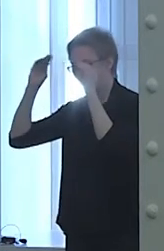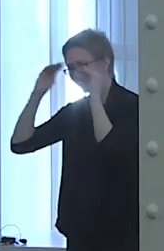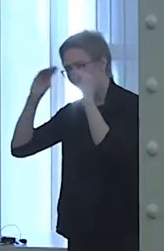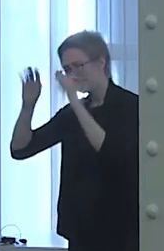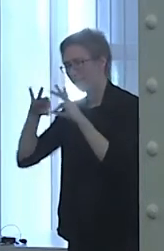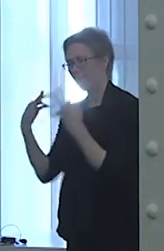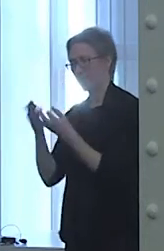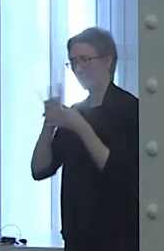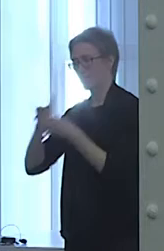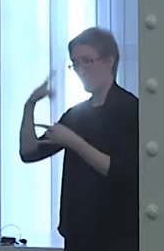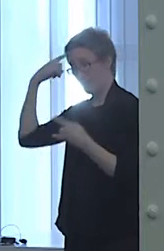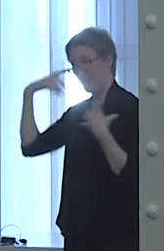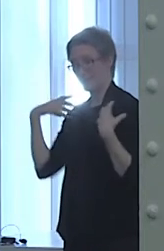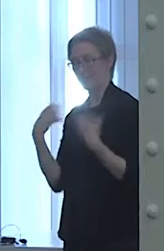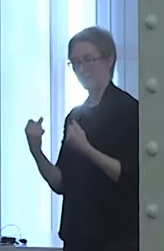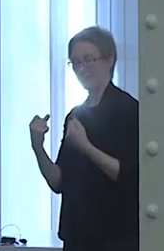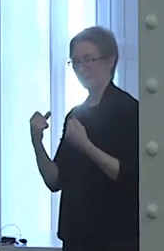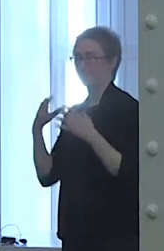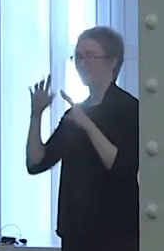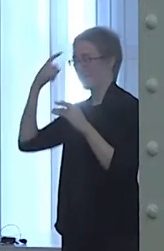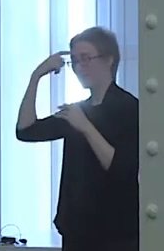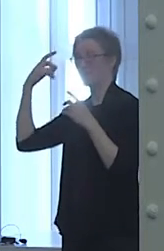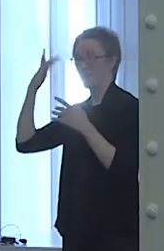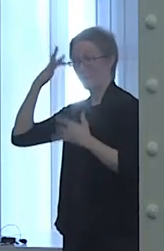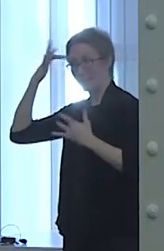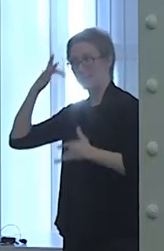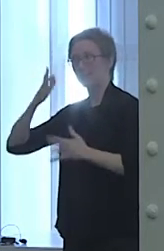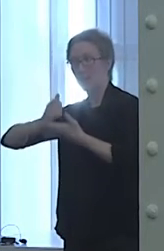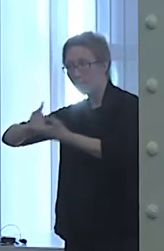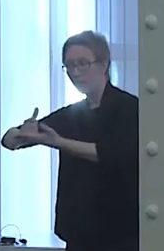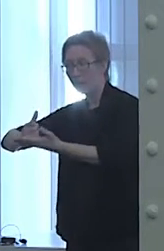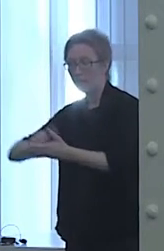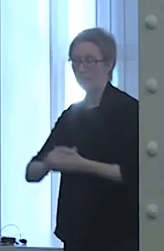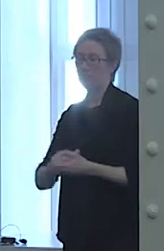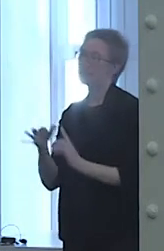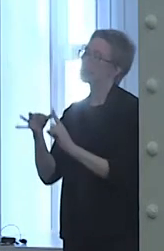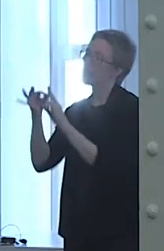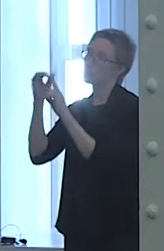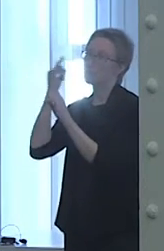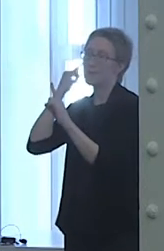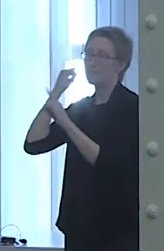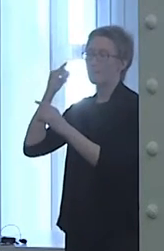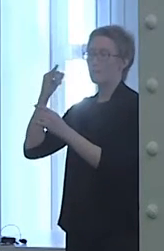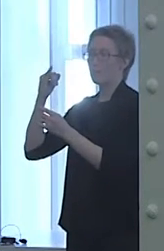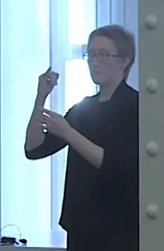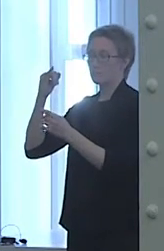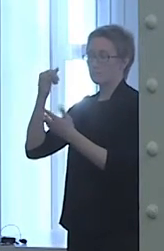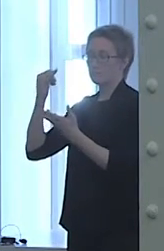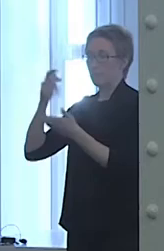especially if it comes from a medical professional whose social roles they respect.